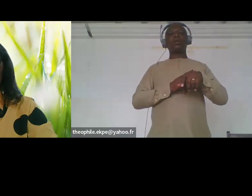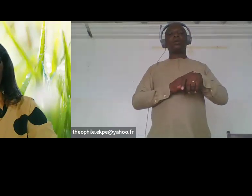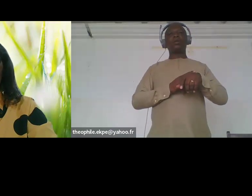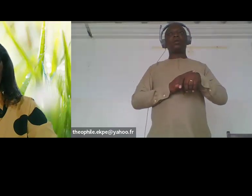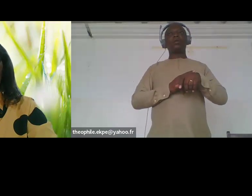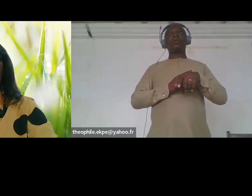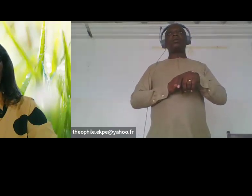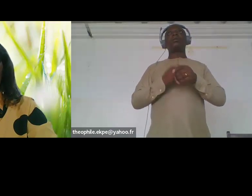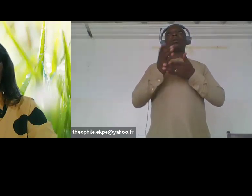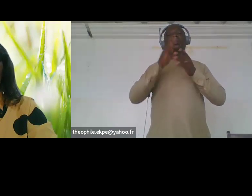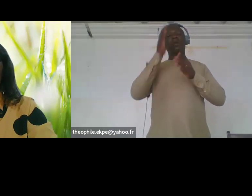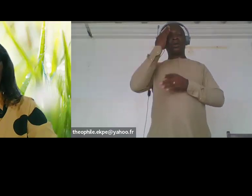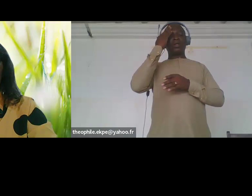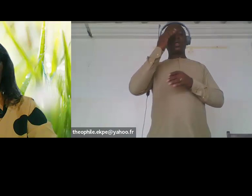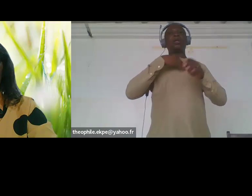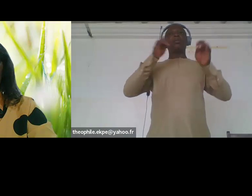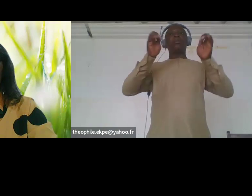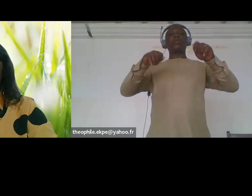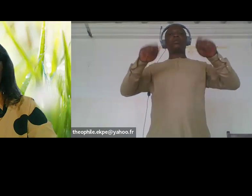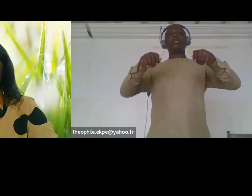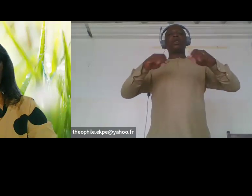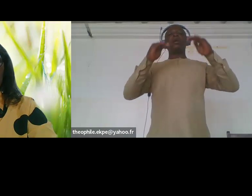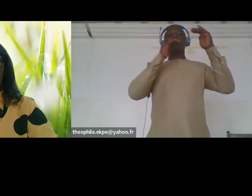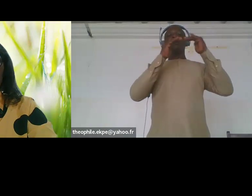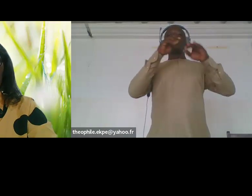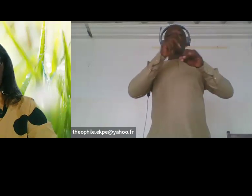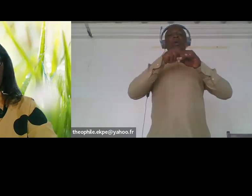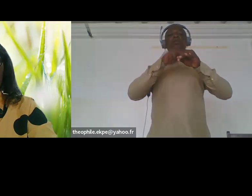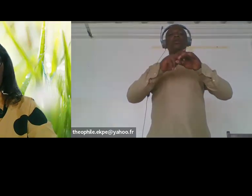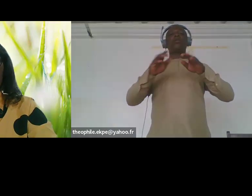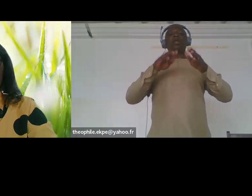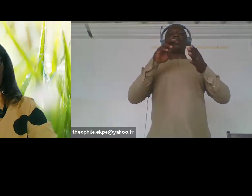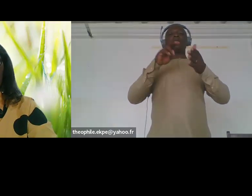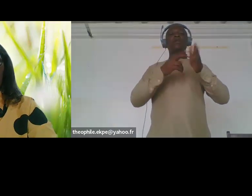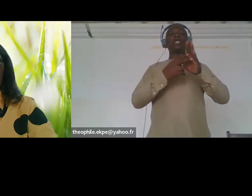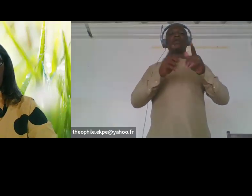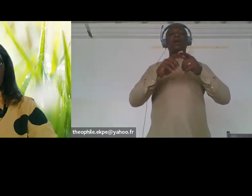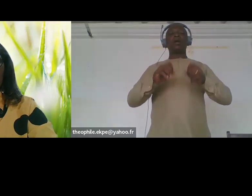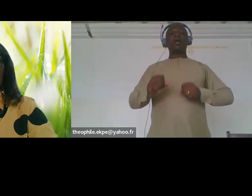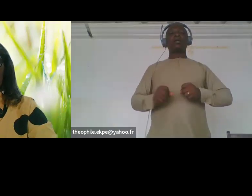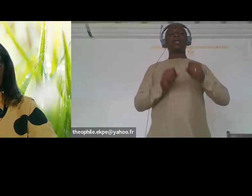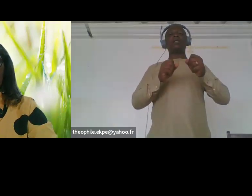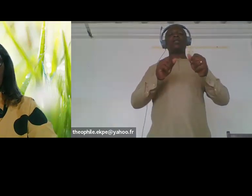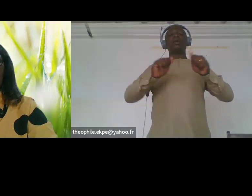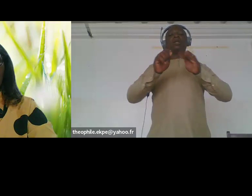meaningfully participate in country Climate Action strategy as victims but